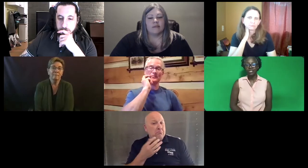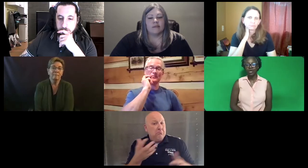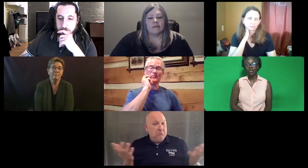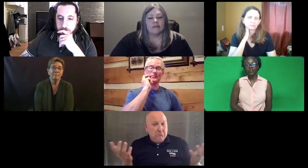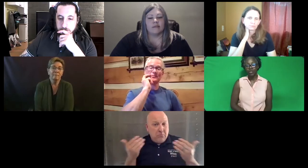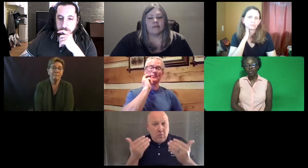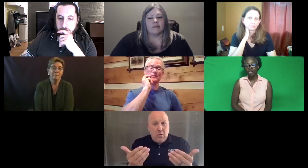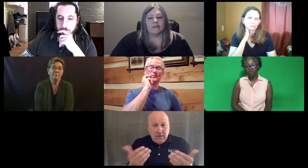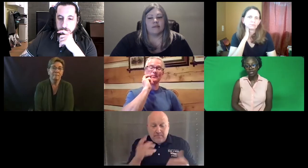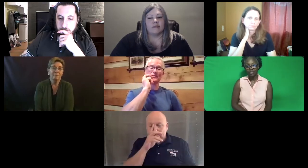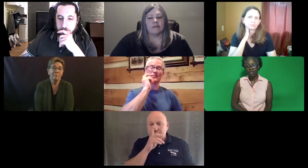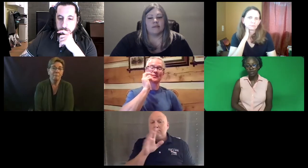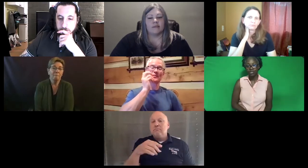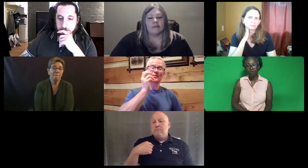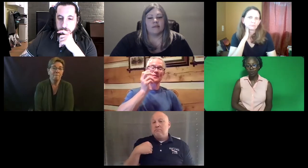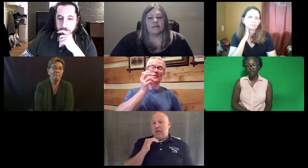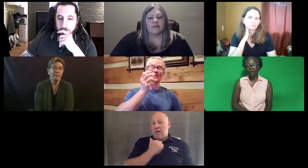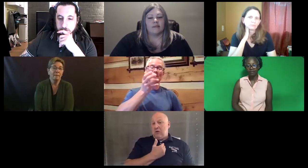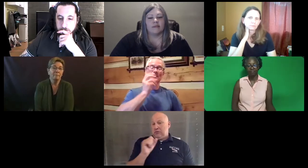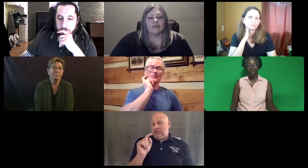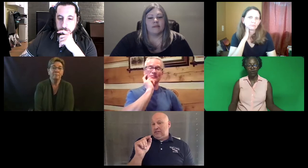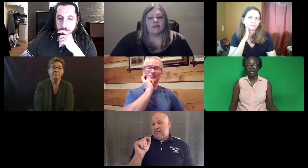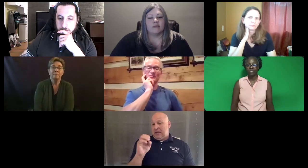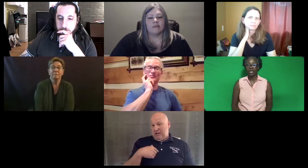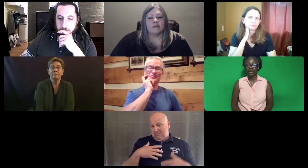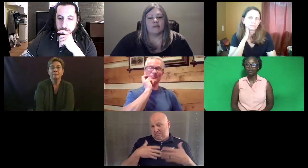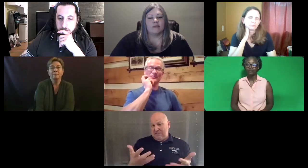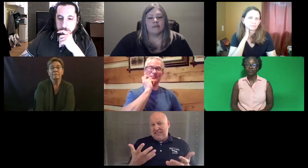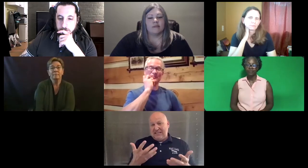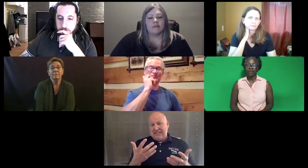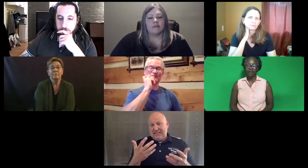So if you're curious and you want to know more, go ahead and check it out.